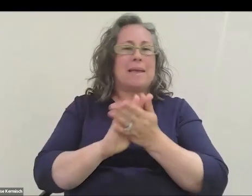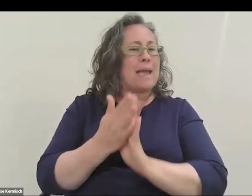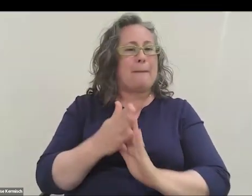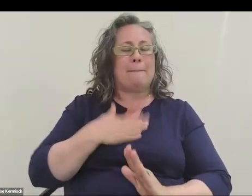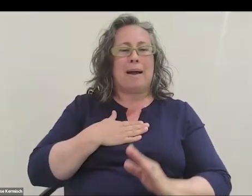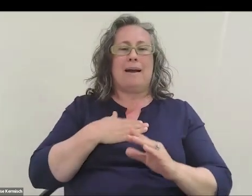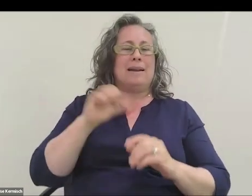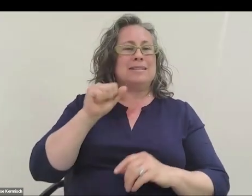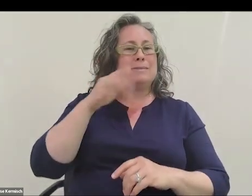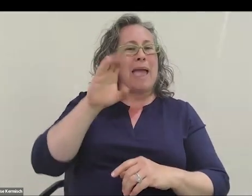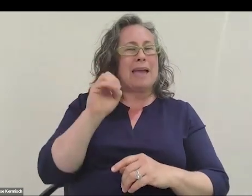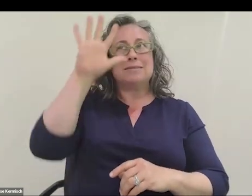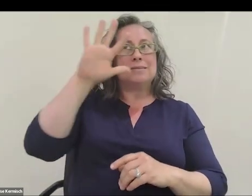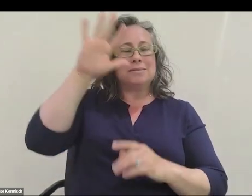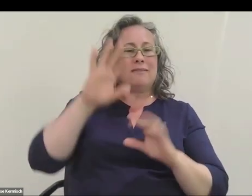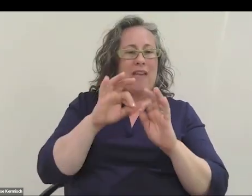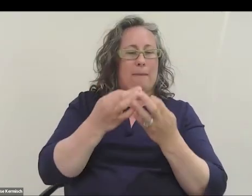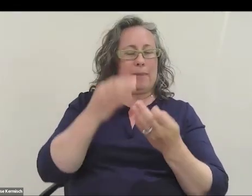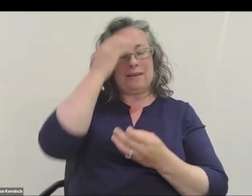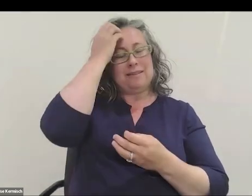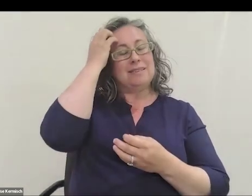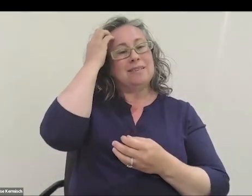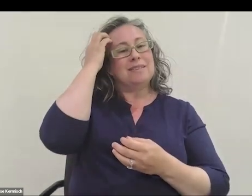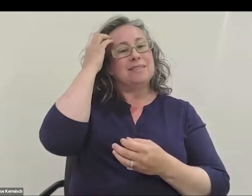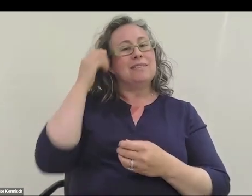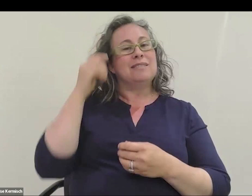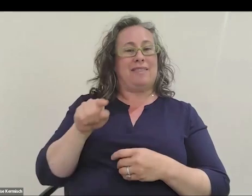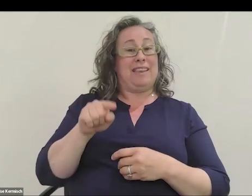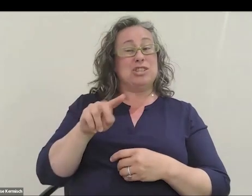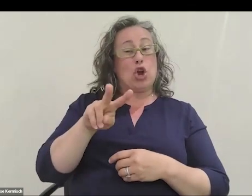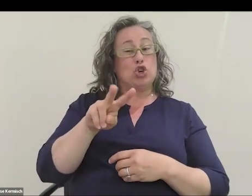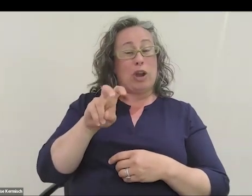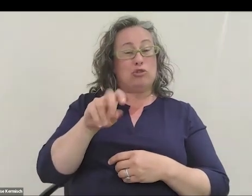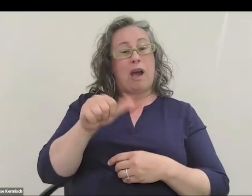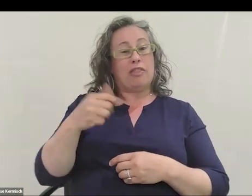I finally suddenly found my people because these were 200 other delegates from all around the world